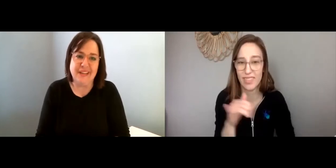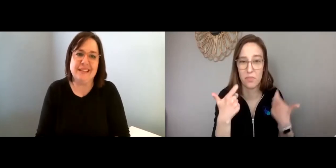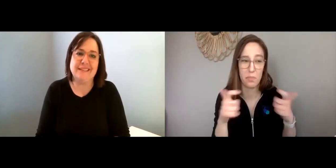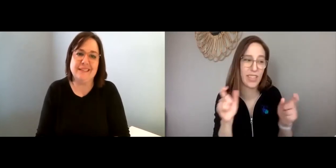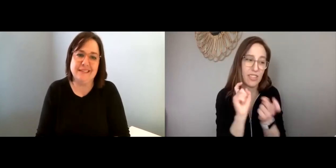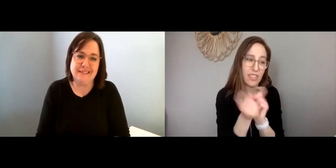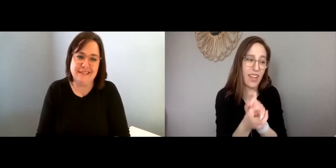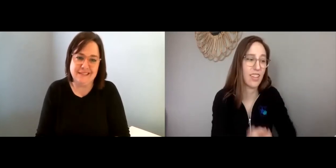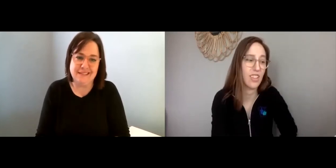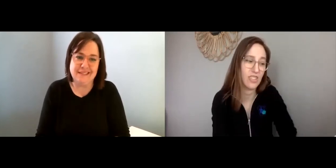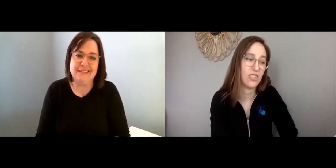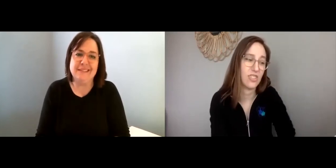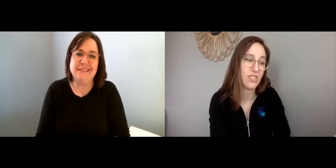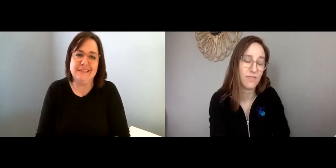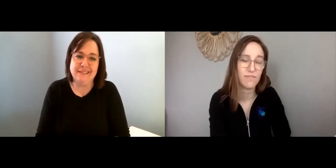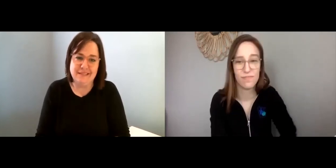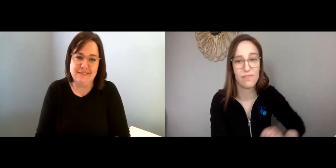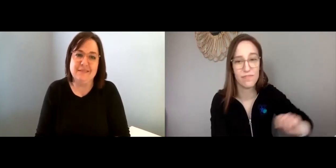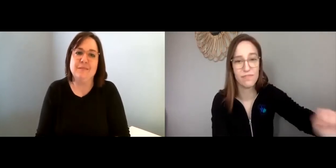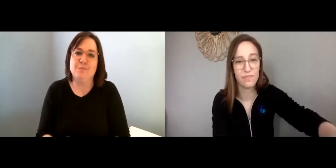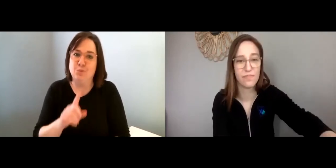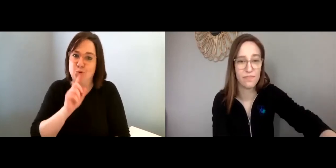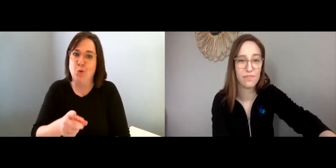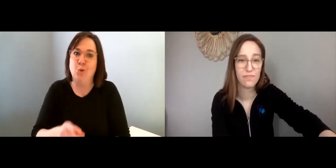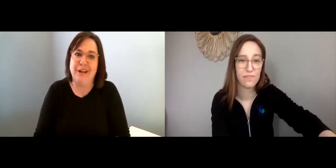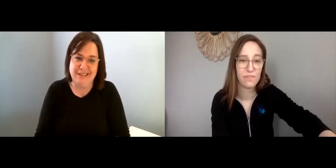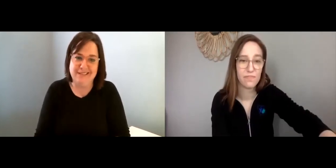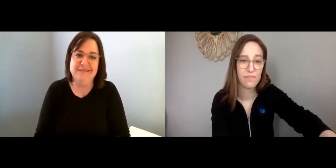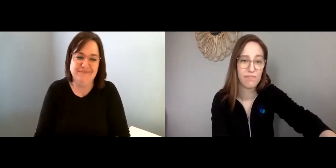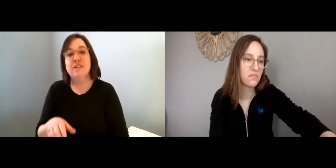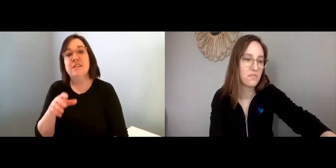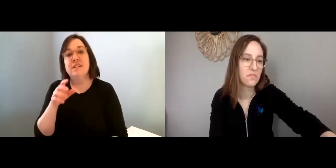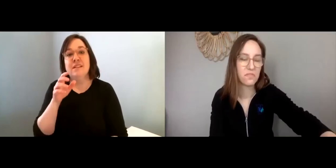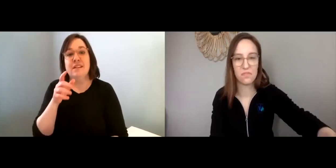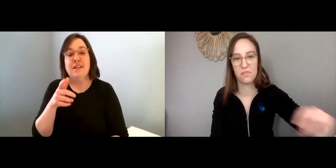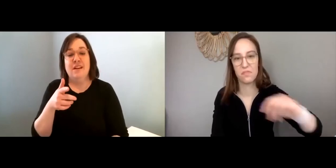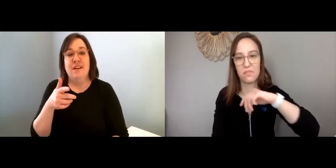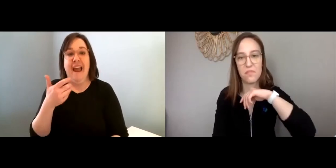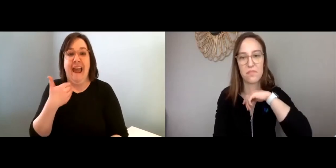Like, yeah--it’s a big change. Lisa: Yeah, true.